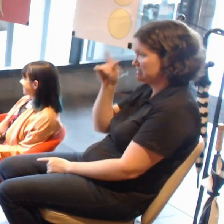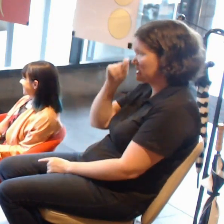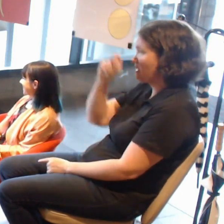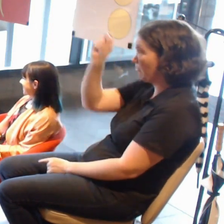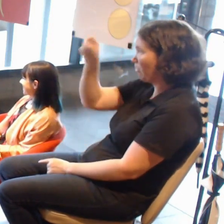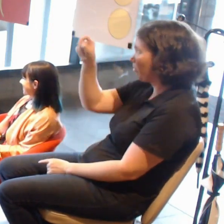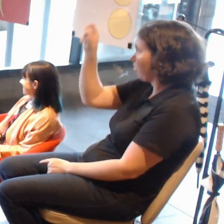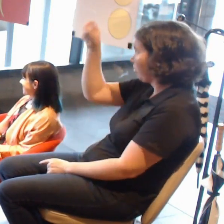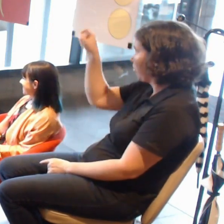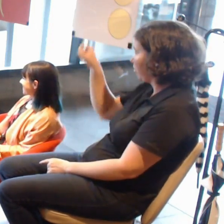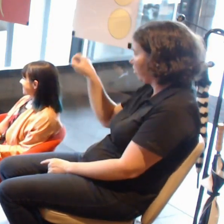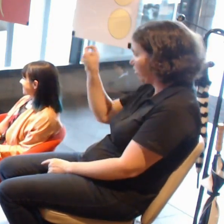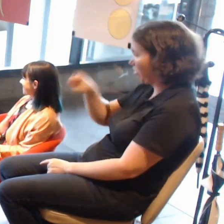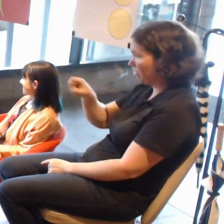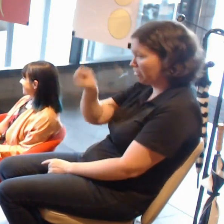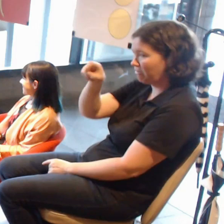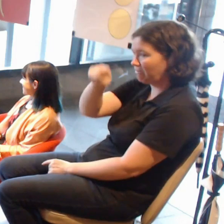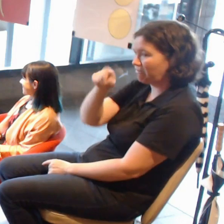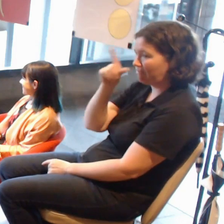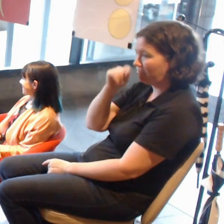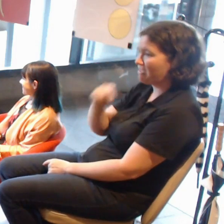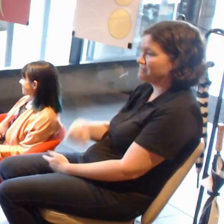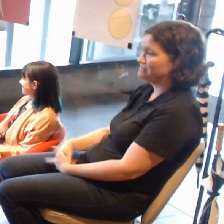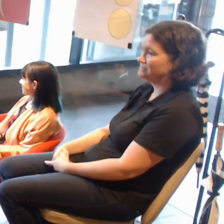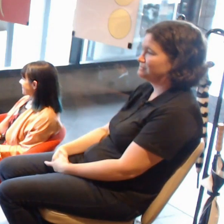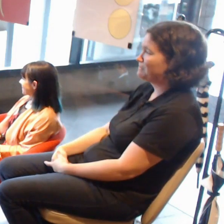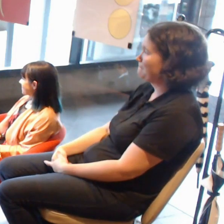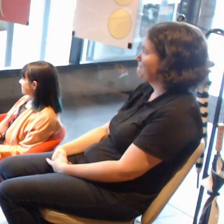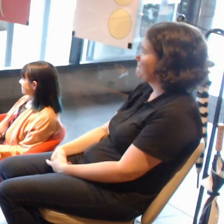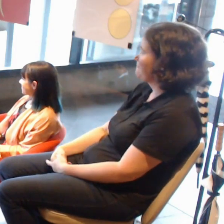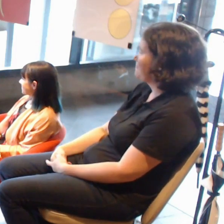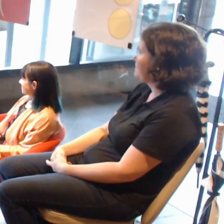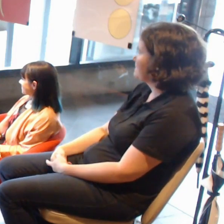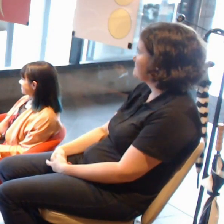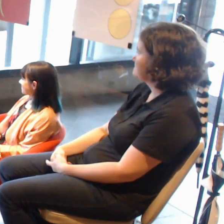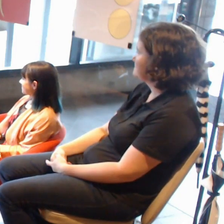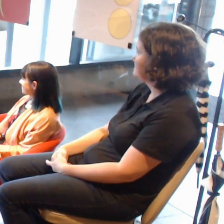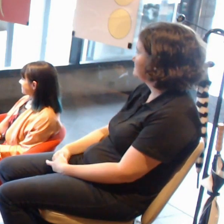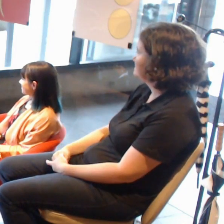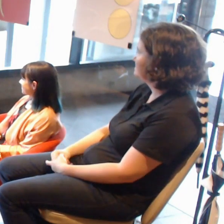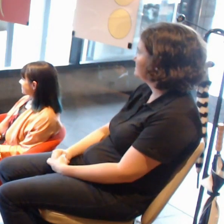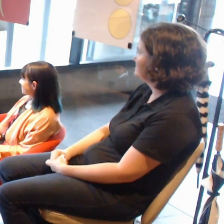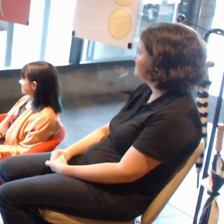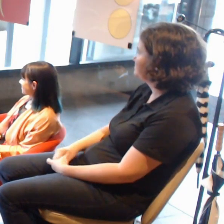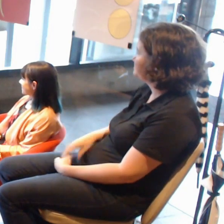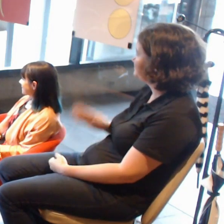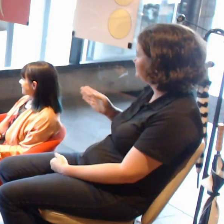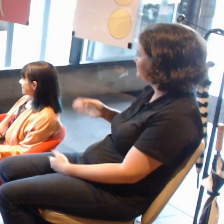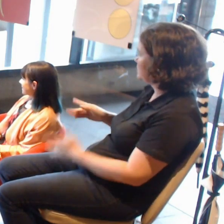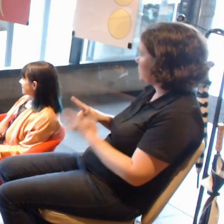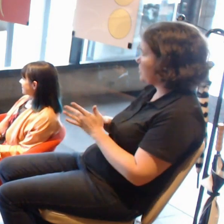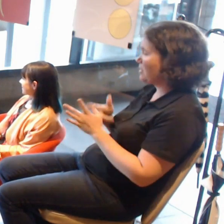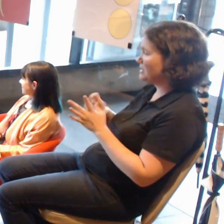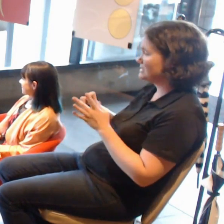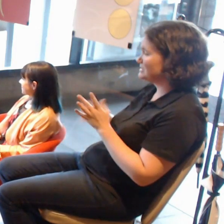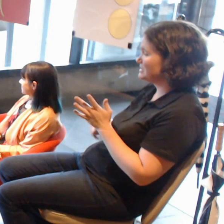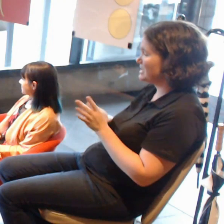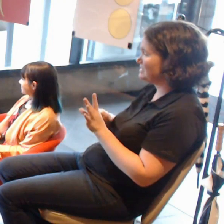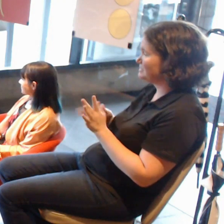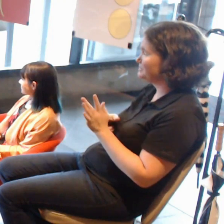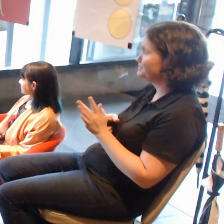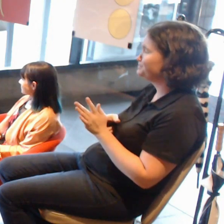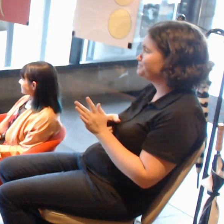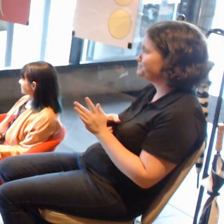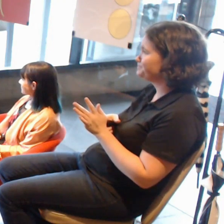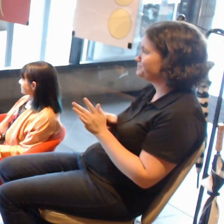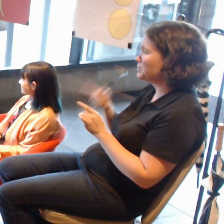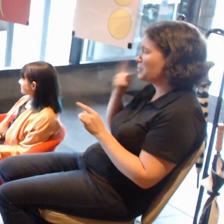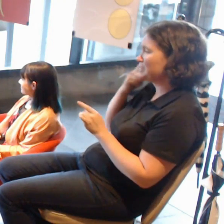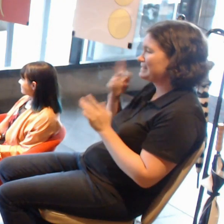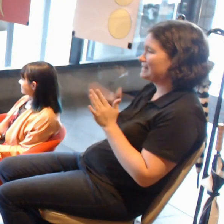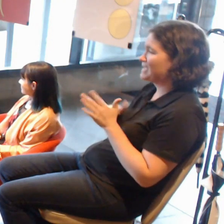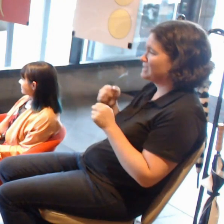Jaklyn, is this something that the NGA has looked into?